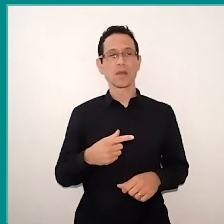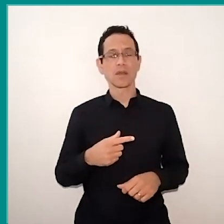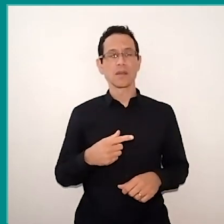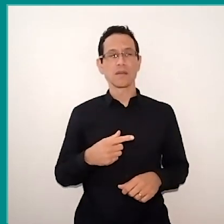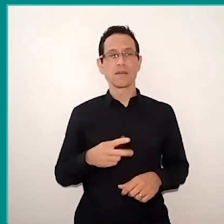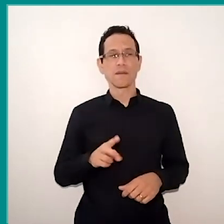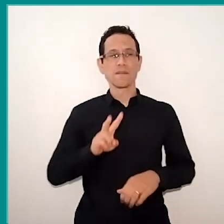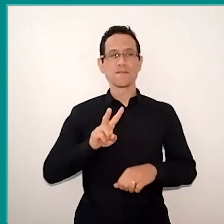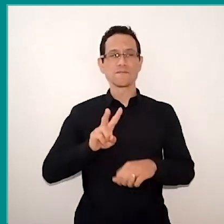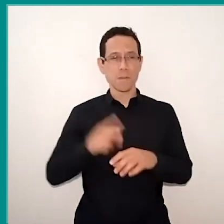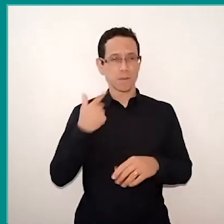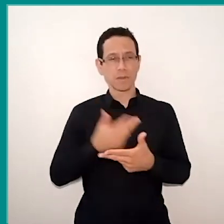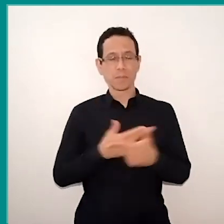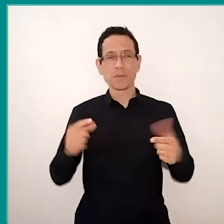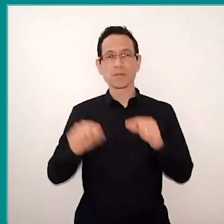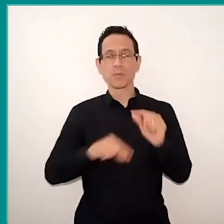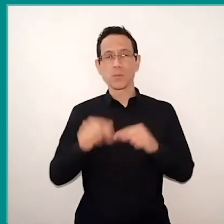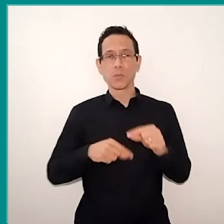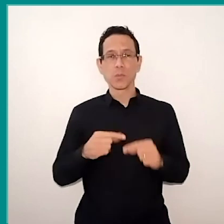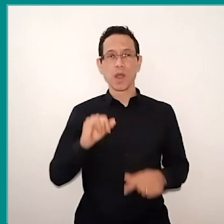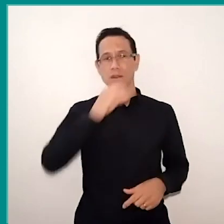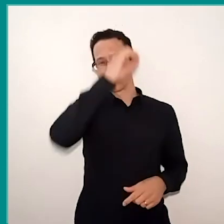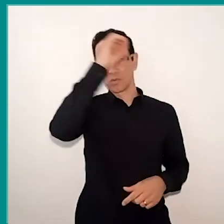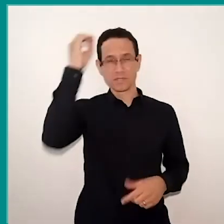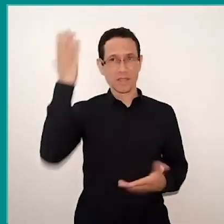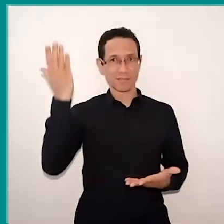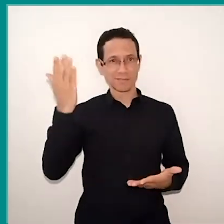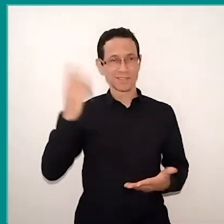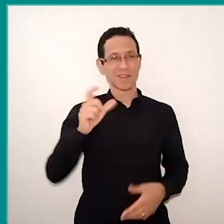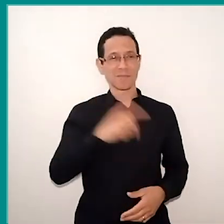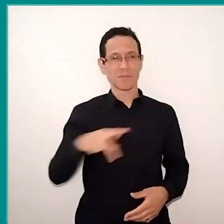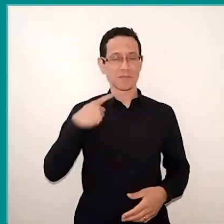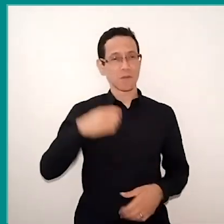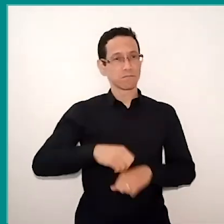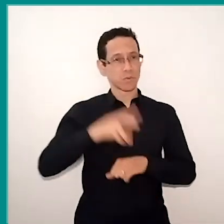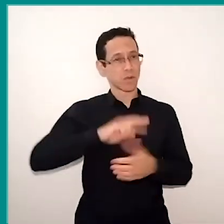The teacher gives a tip: "Reframe the words, rethink the words.”